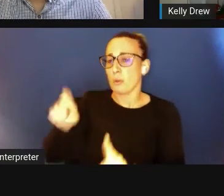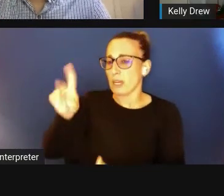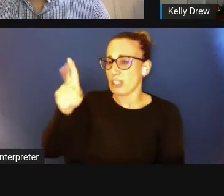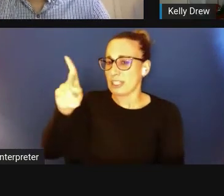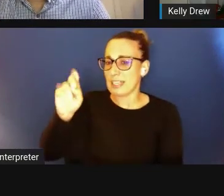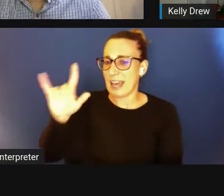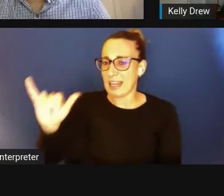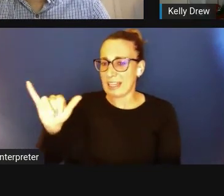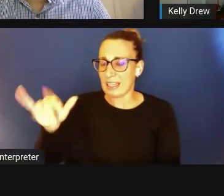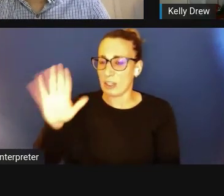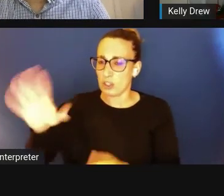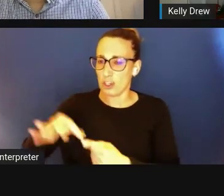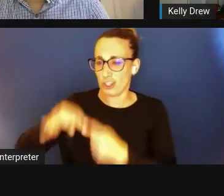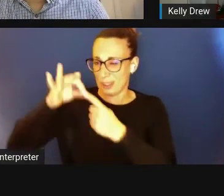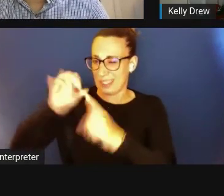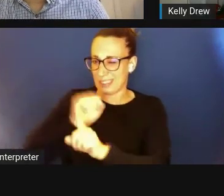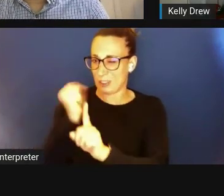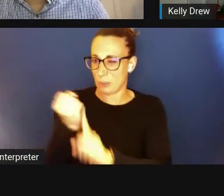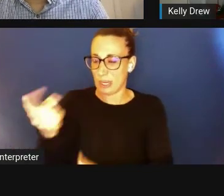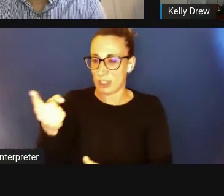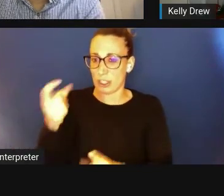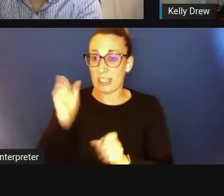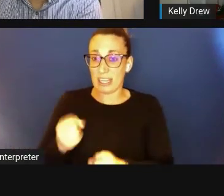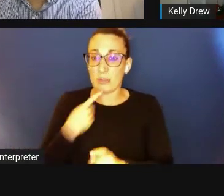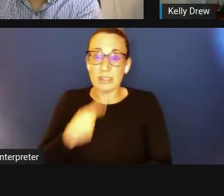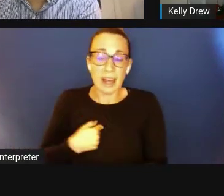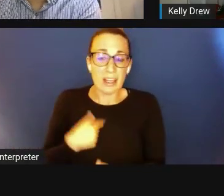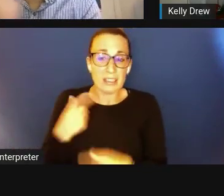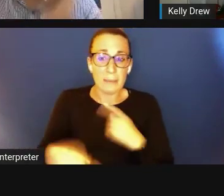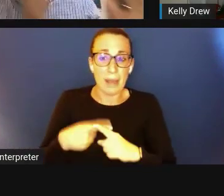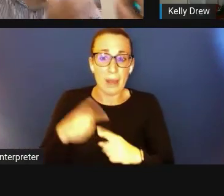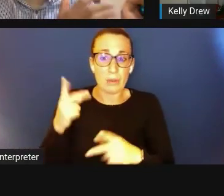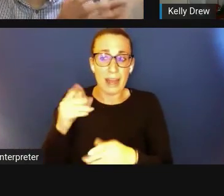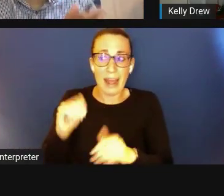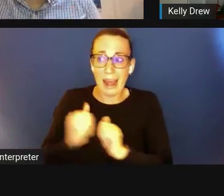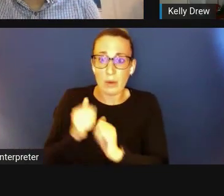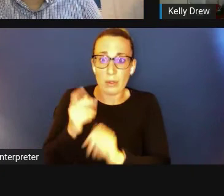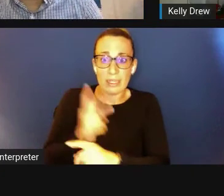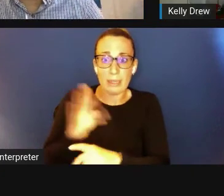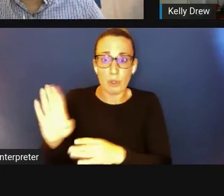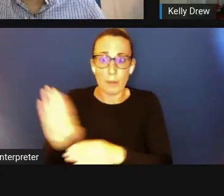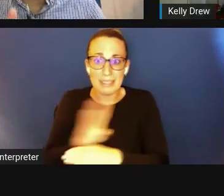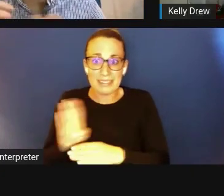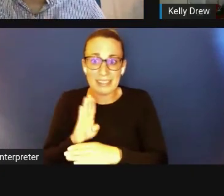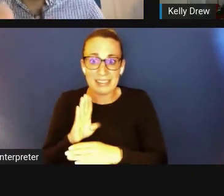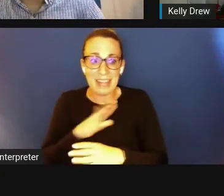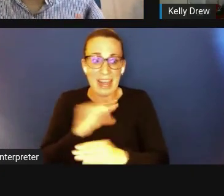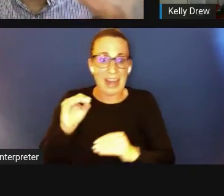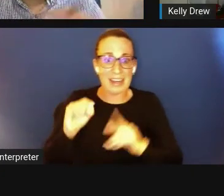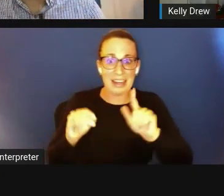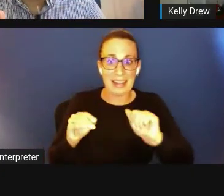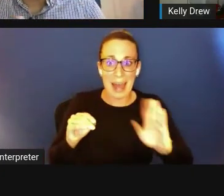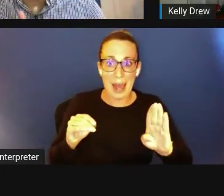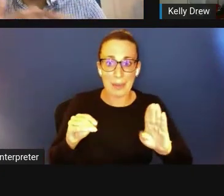Could you speak to lessons learned about keeping your business and your lab separate, yet leveraging the strengths?